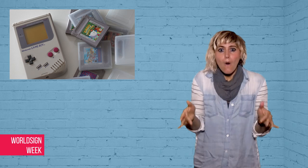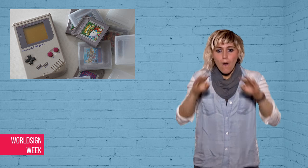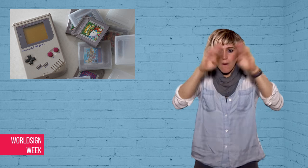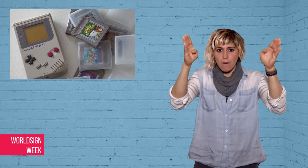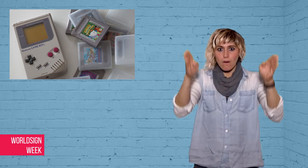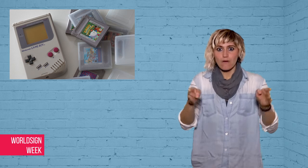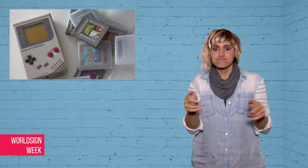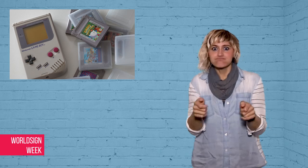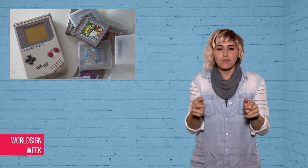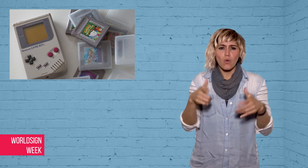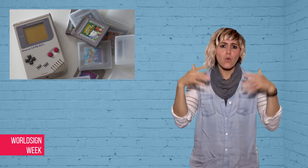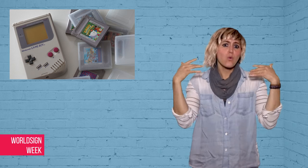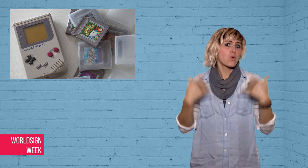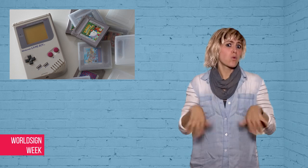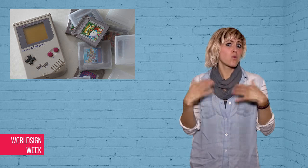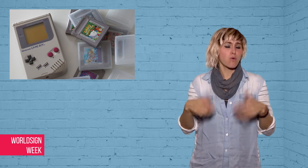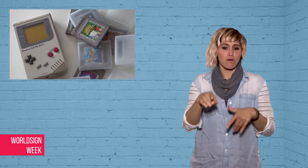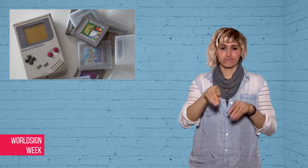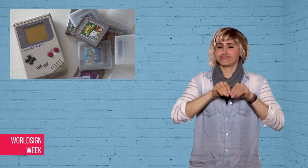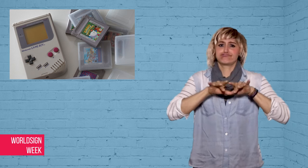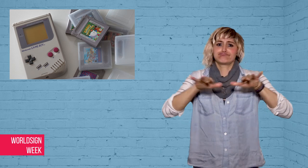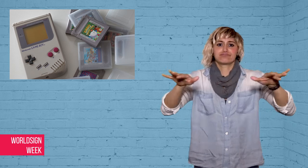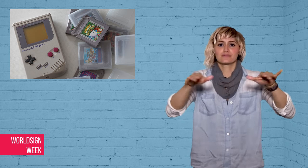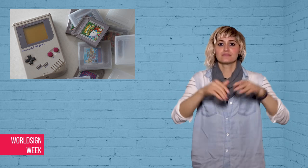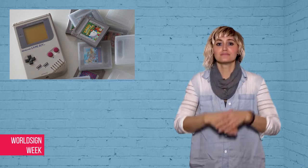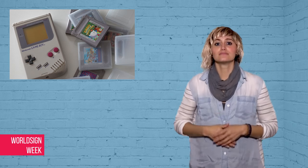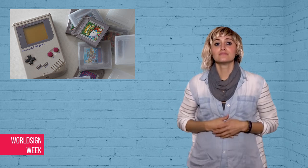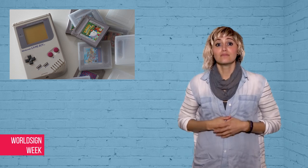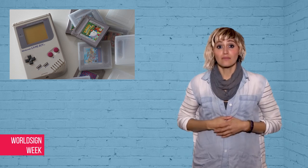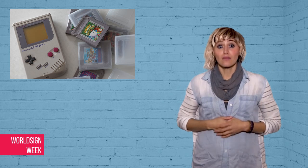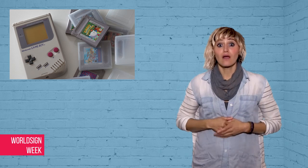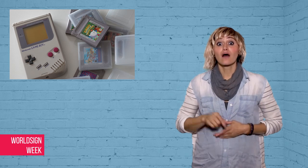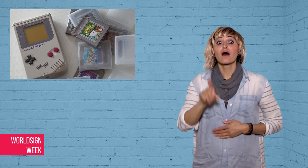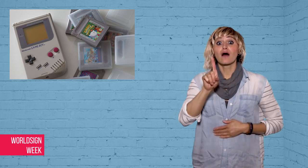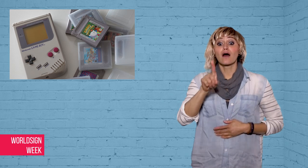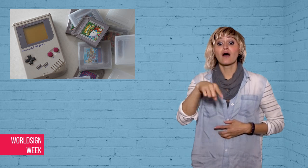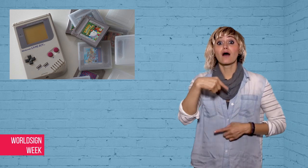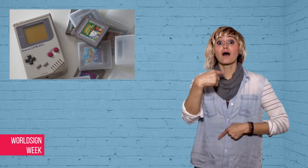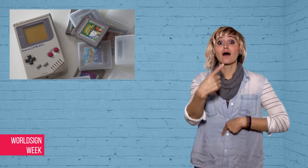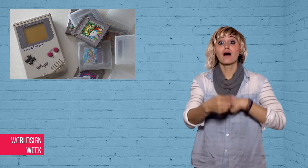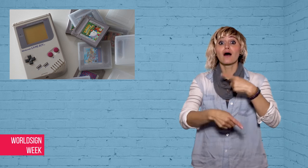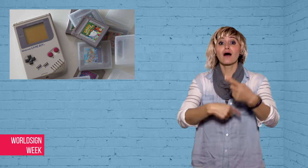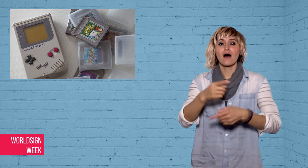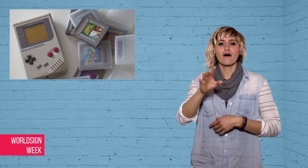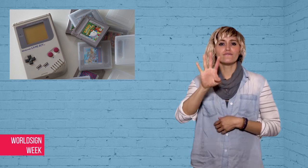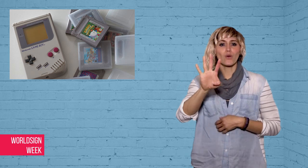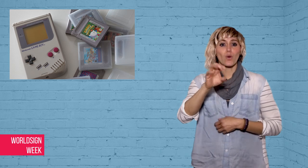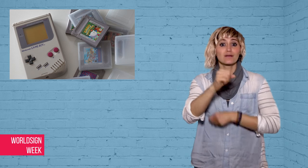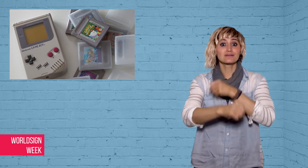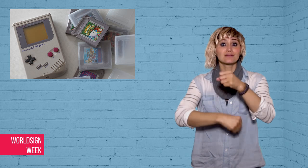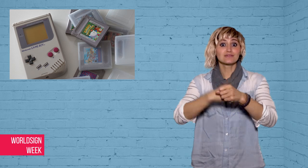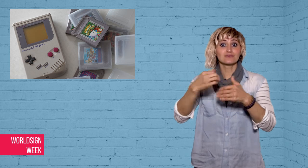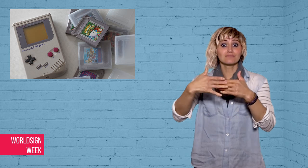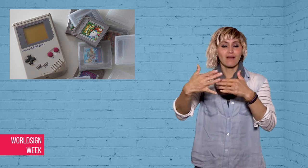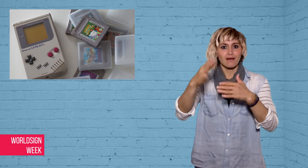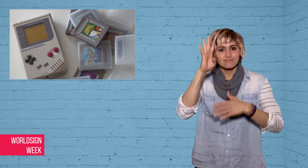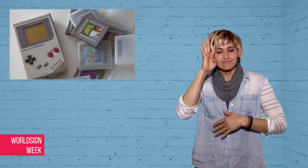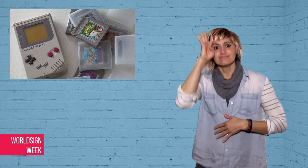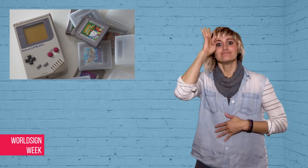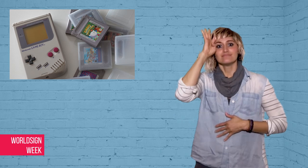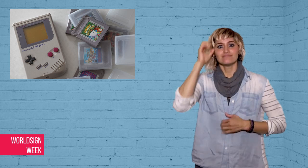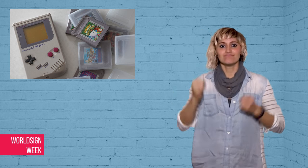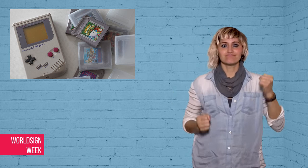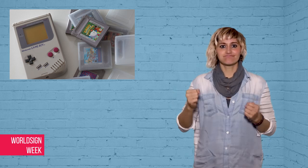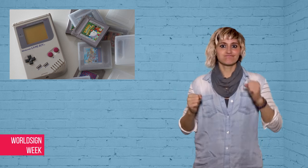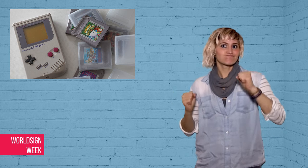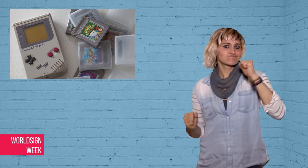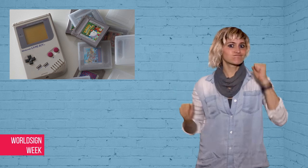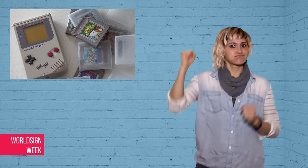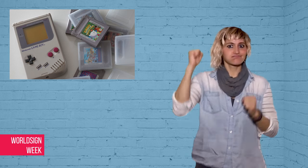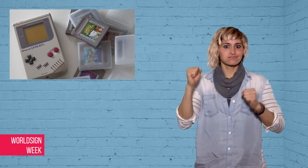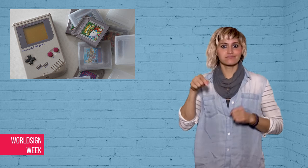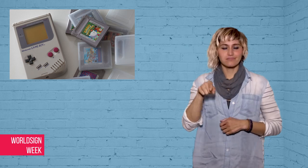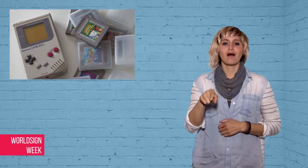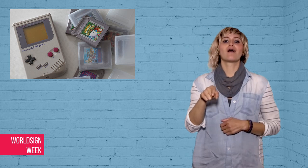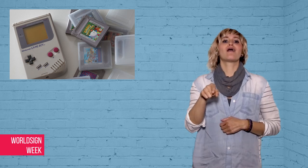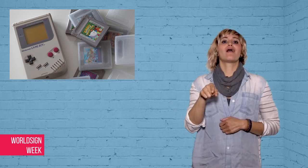was well loved by the public. Mario Bros